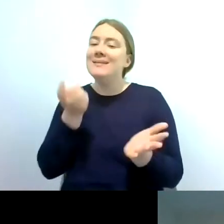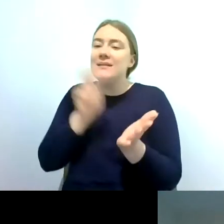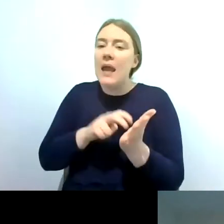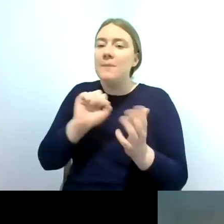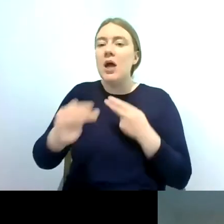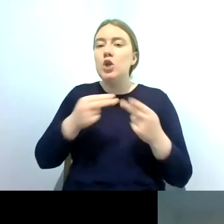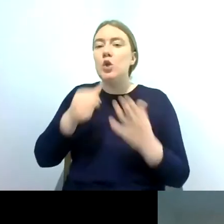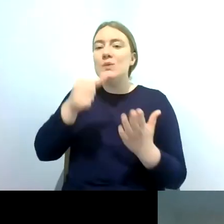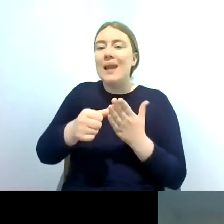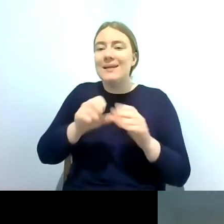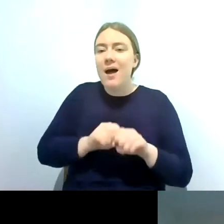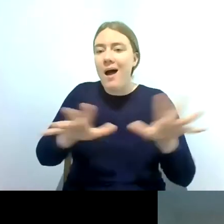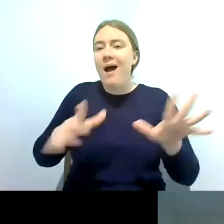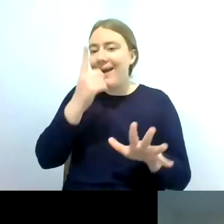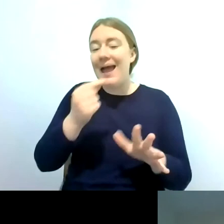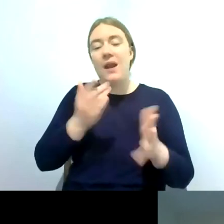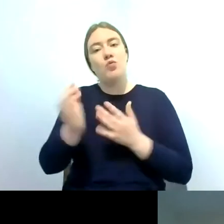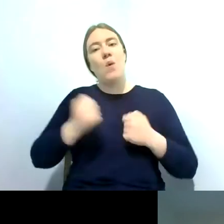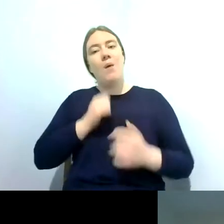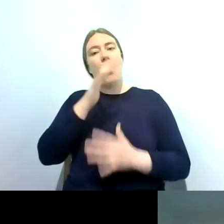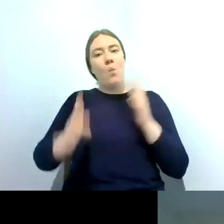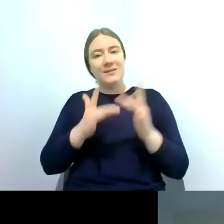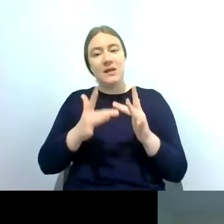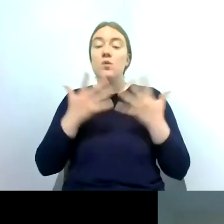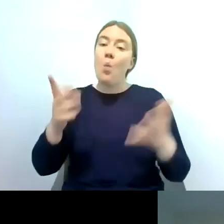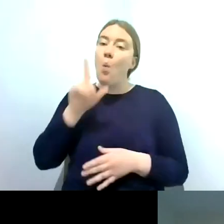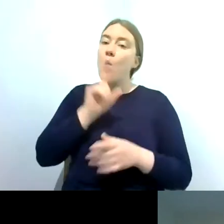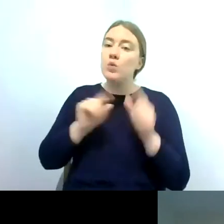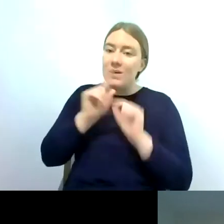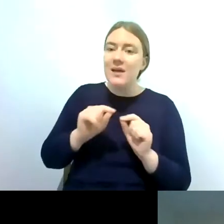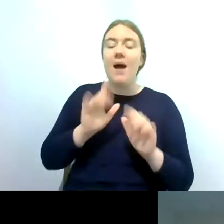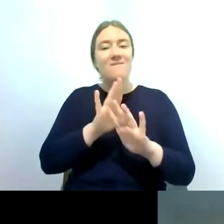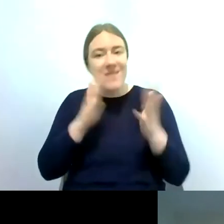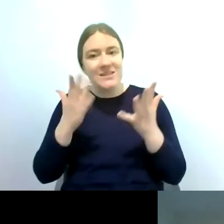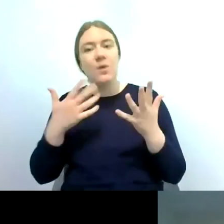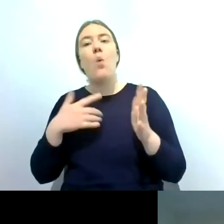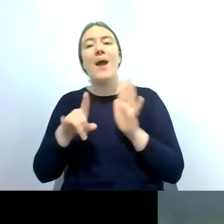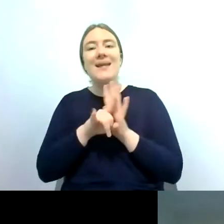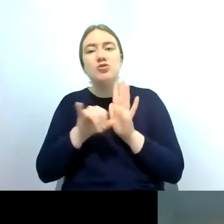on our website or you can find us on twitter facebook and instagram as well using the handle